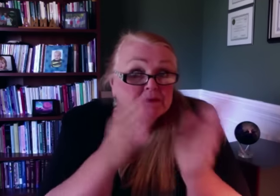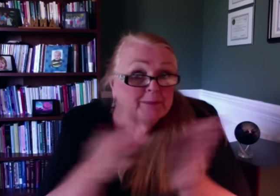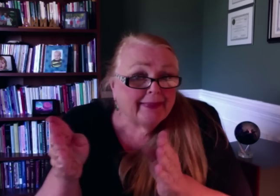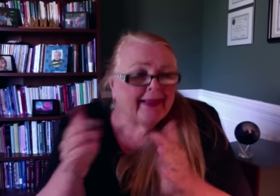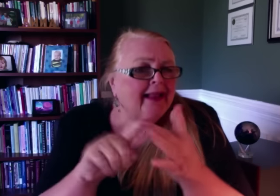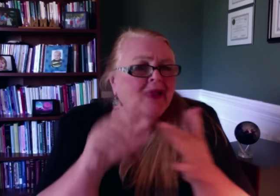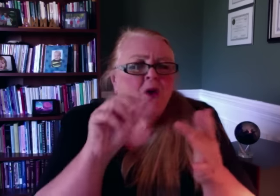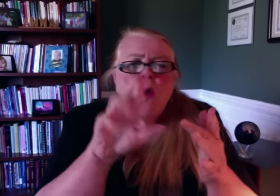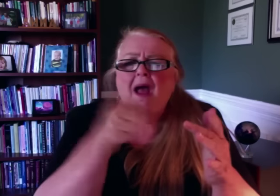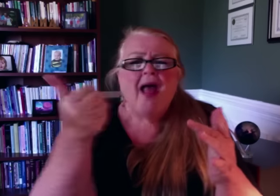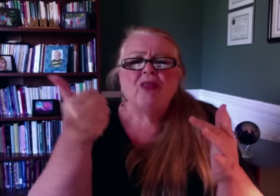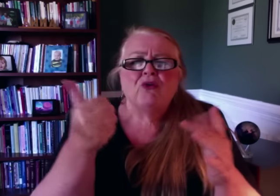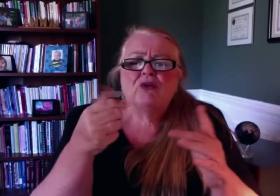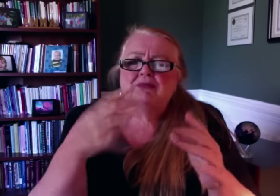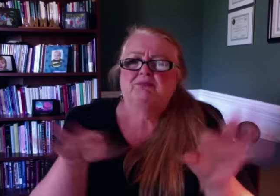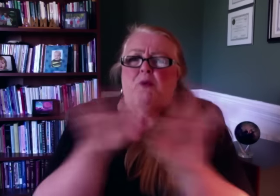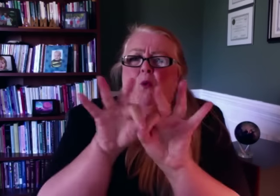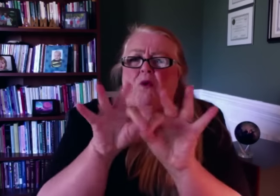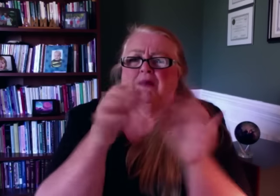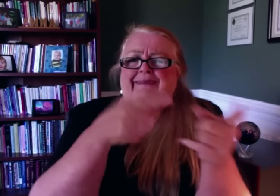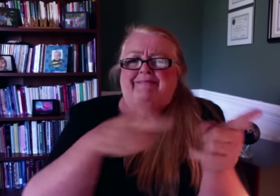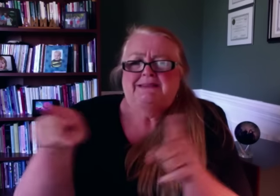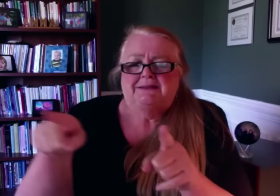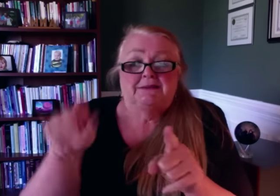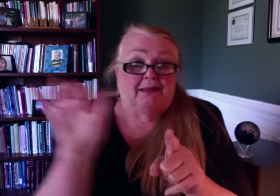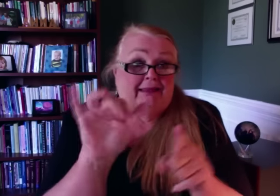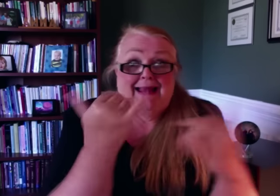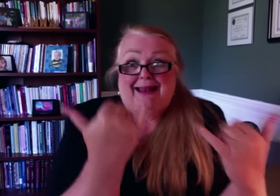conference planning, and other important activities.